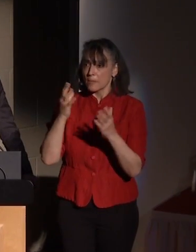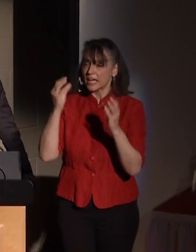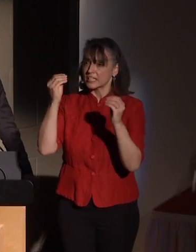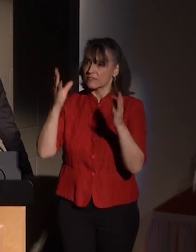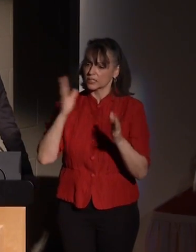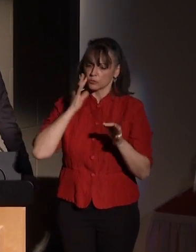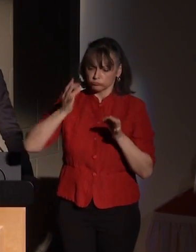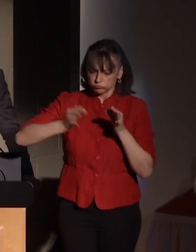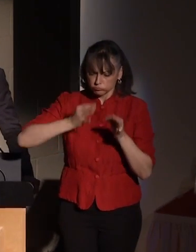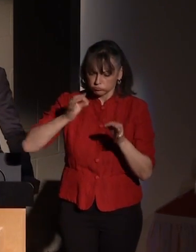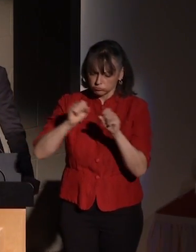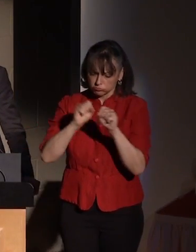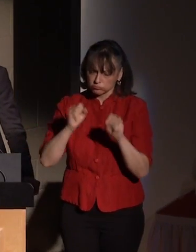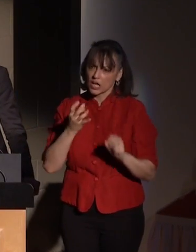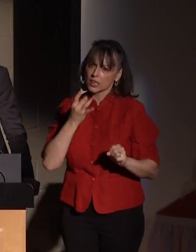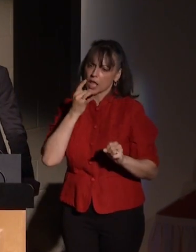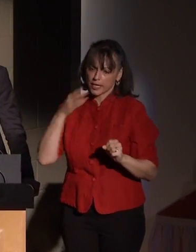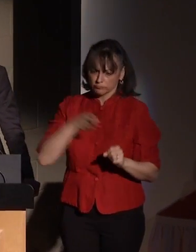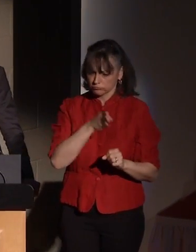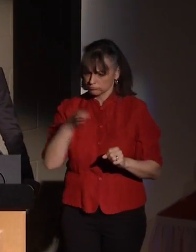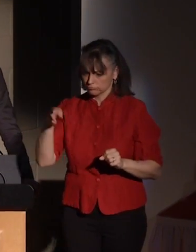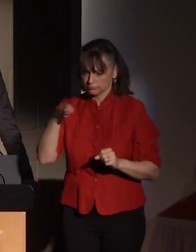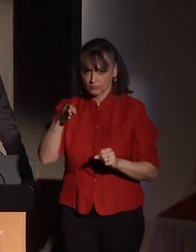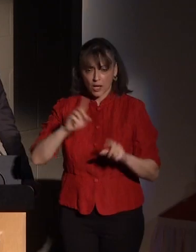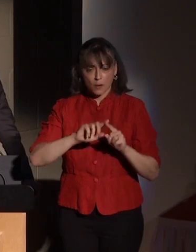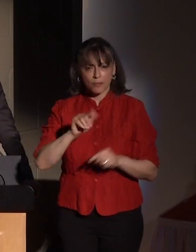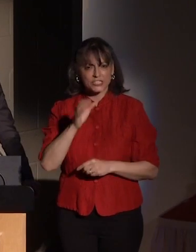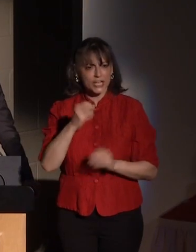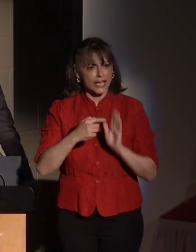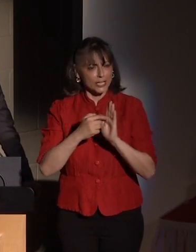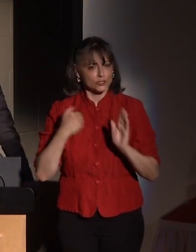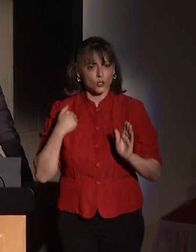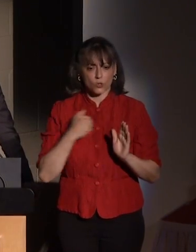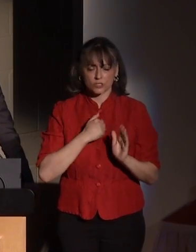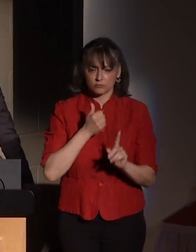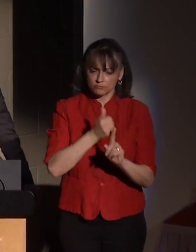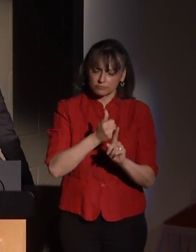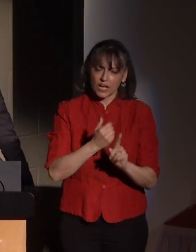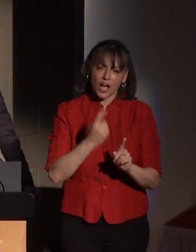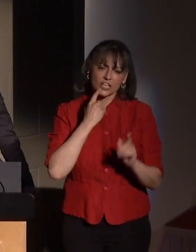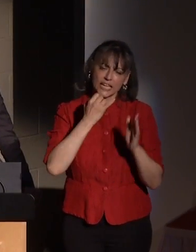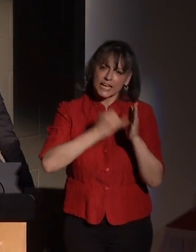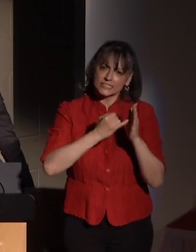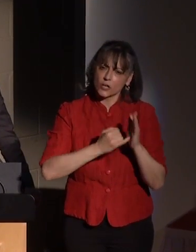But Jacki prefers to show us. She is a glass artist whose fascinating work goes beyond